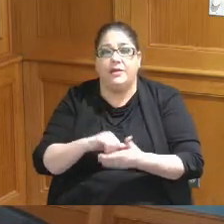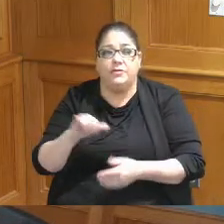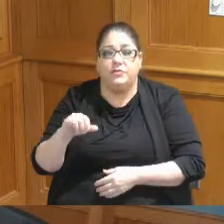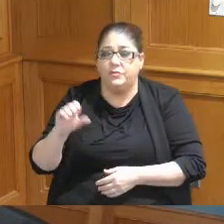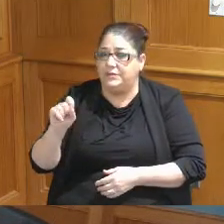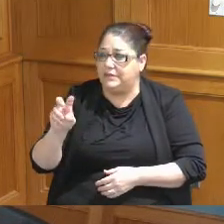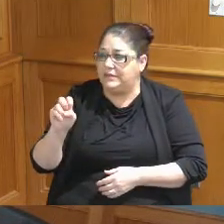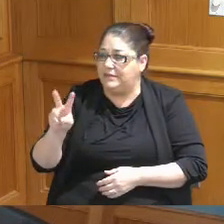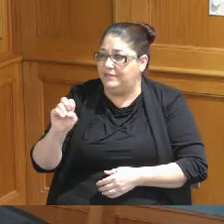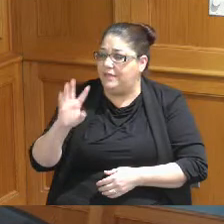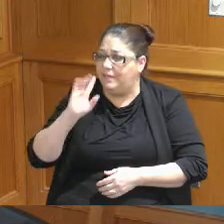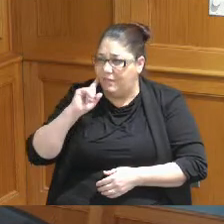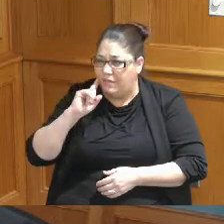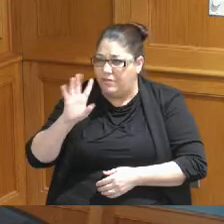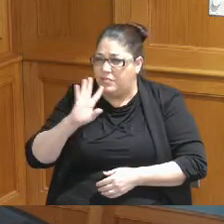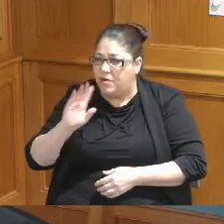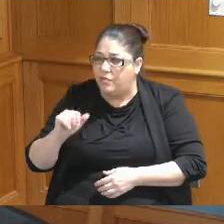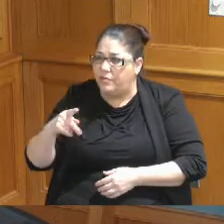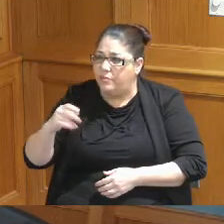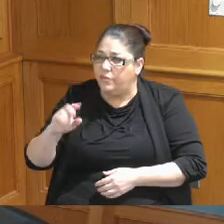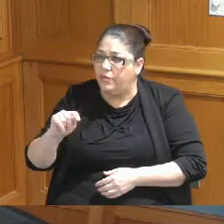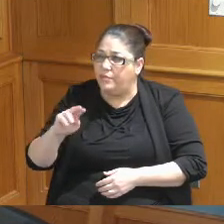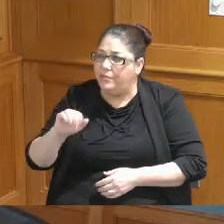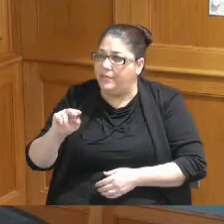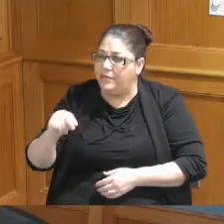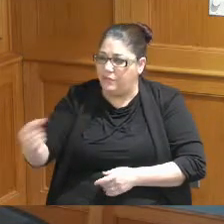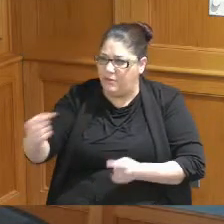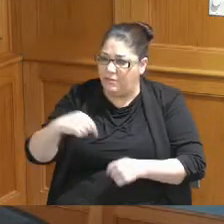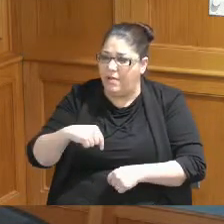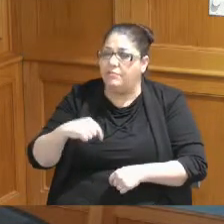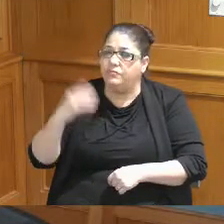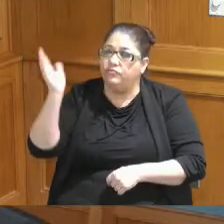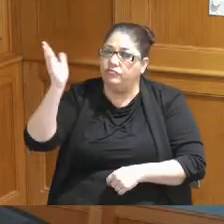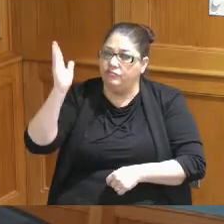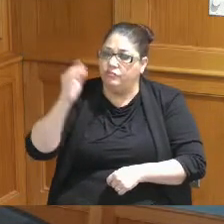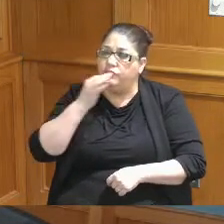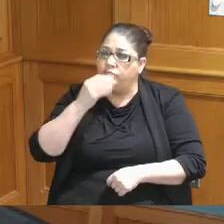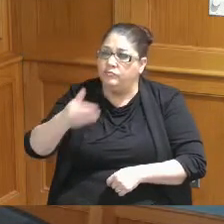I think they know that they would be coming in to give a presentation at some point in time I'm not